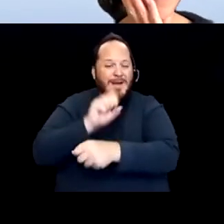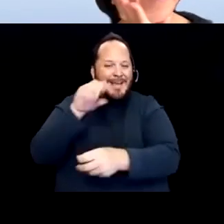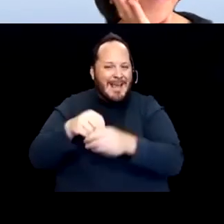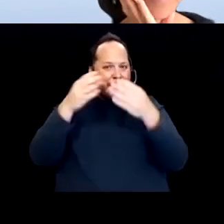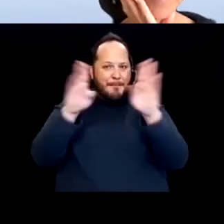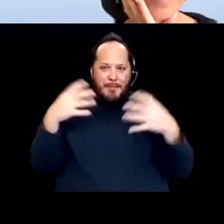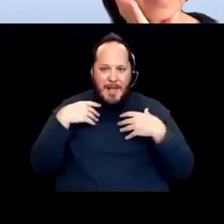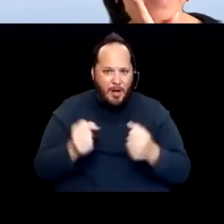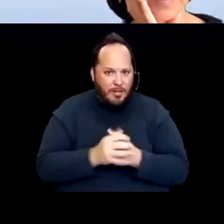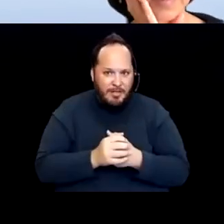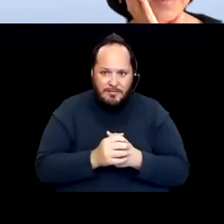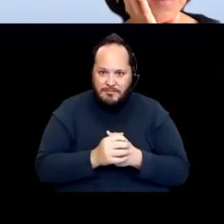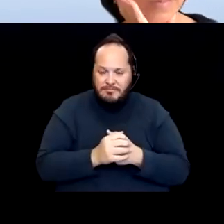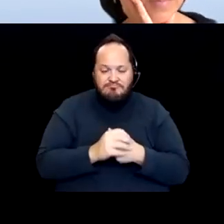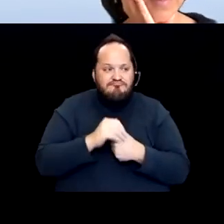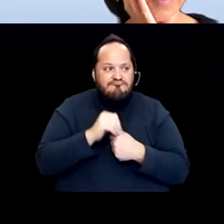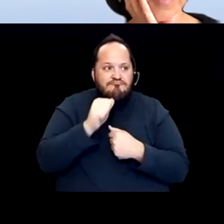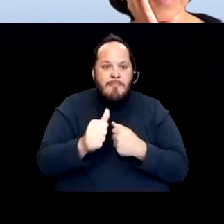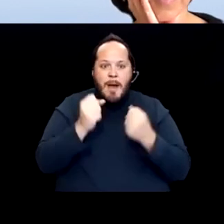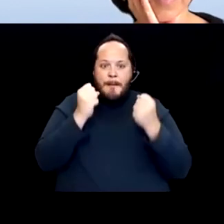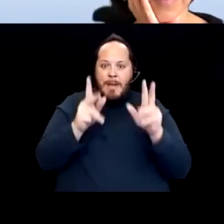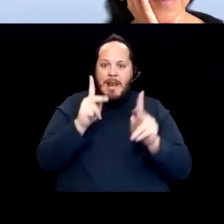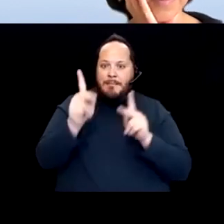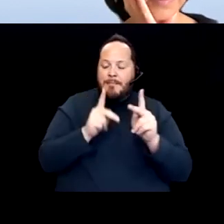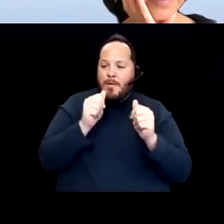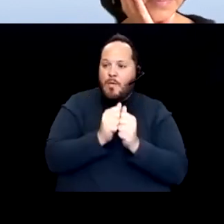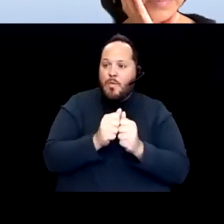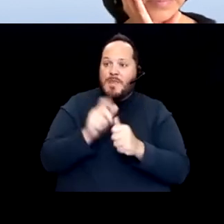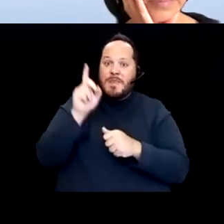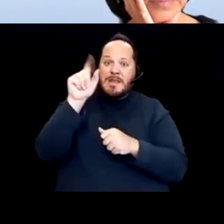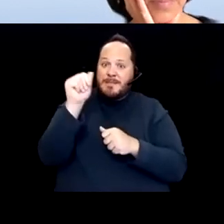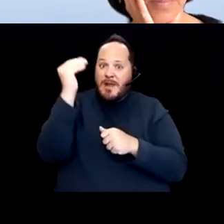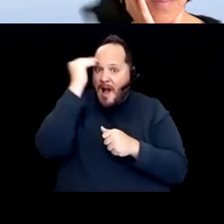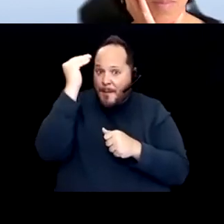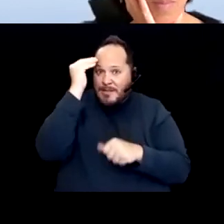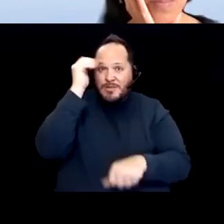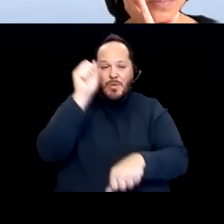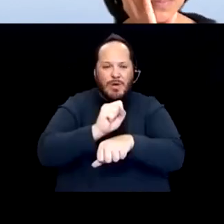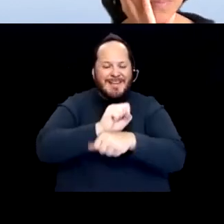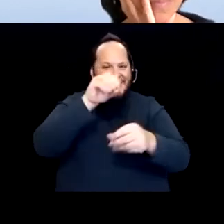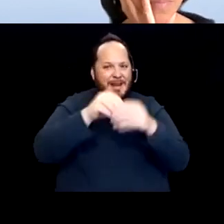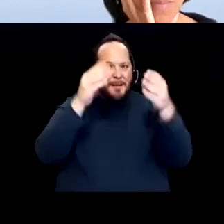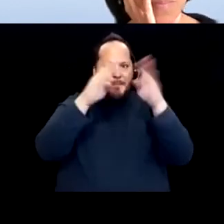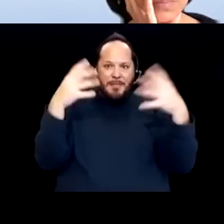with disability competence working in public health. So when the public health officials are asked to make life